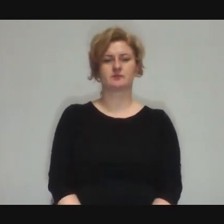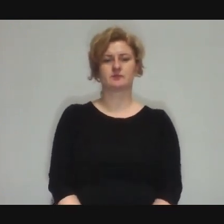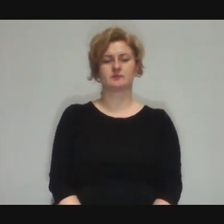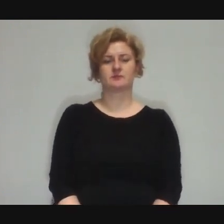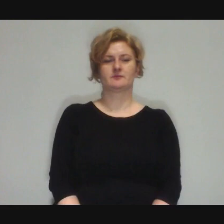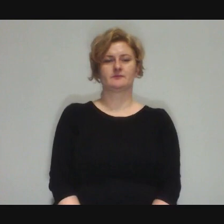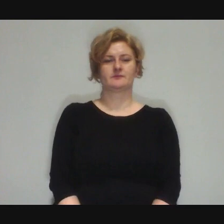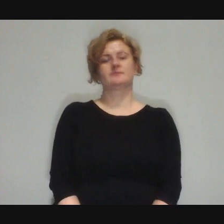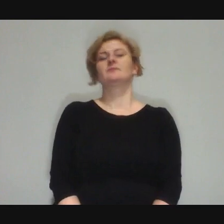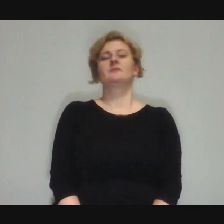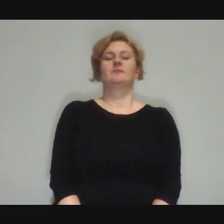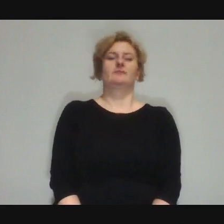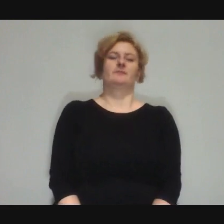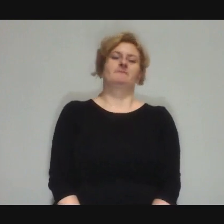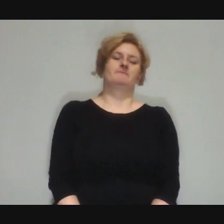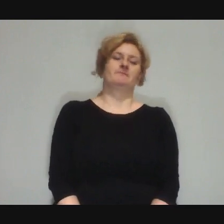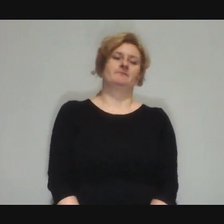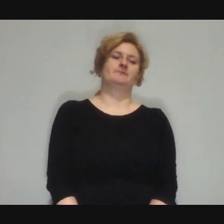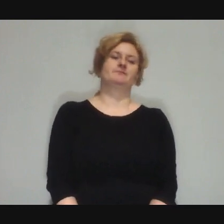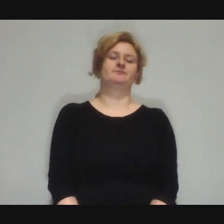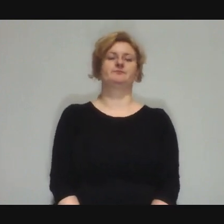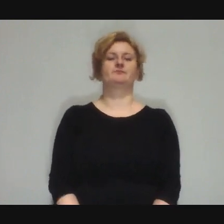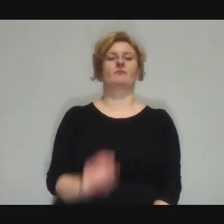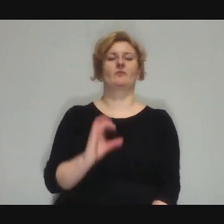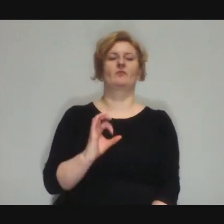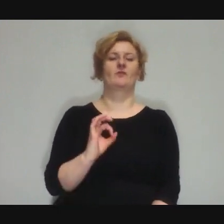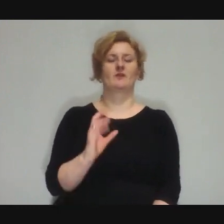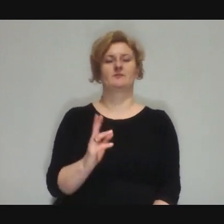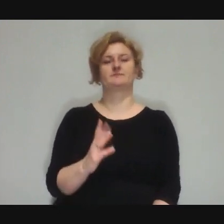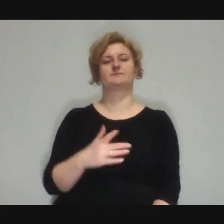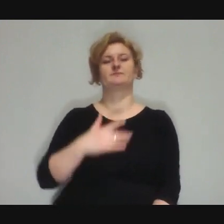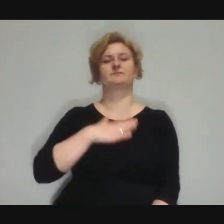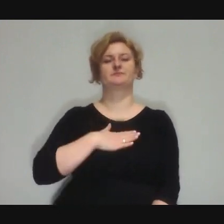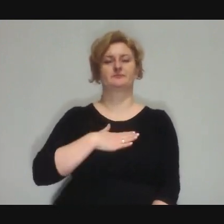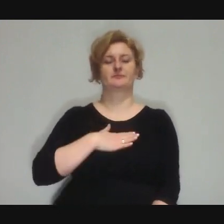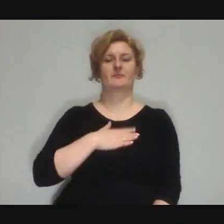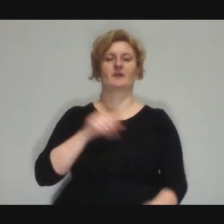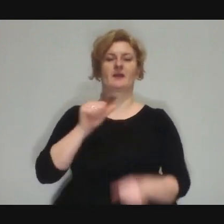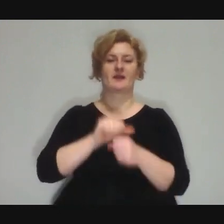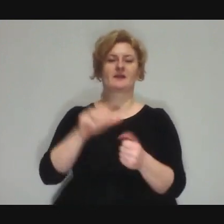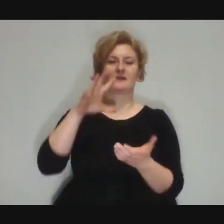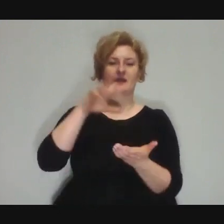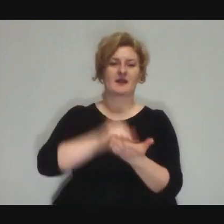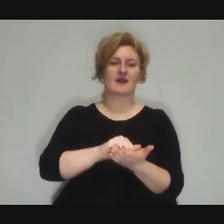well, maybe it's not so unknowable, when we have these classes at the Culture Point, right?